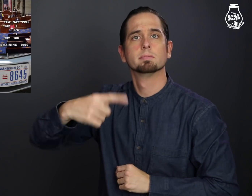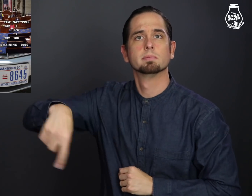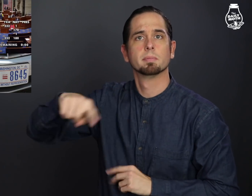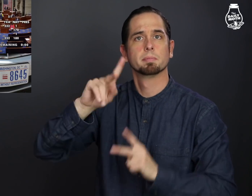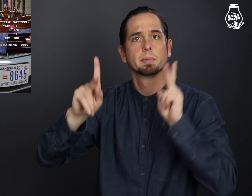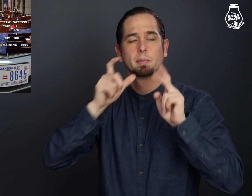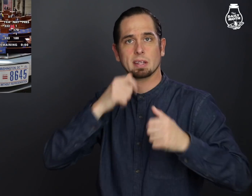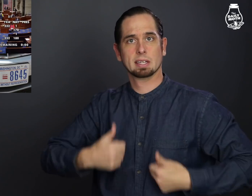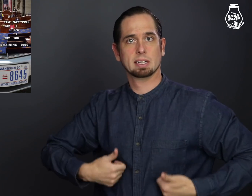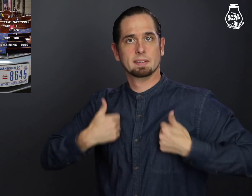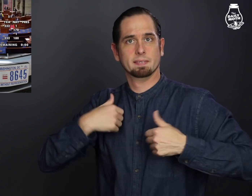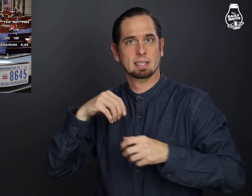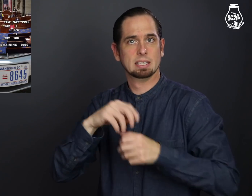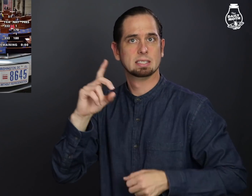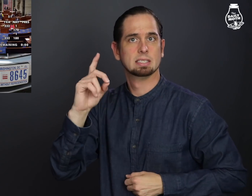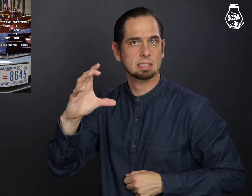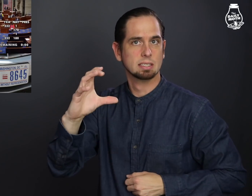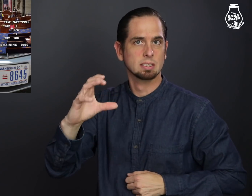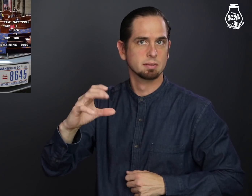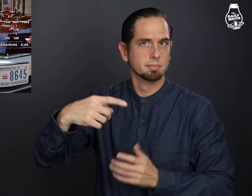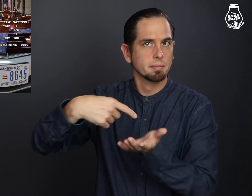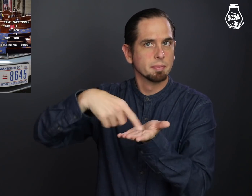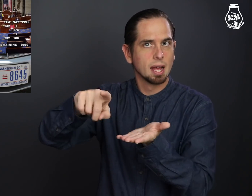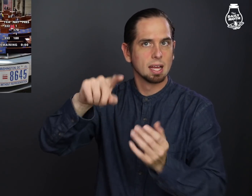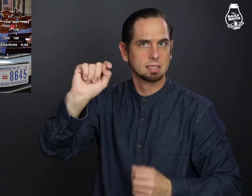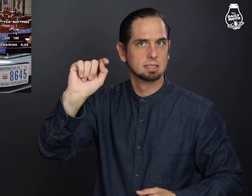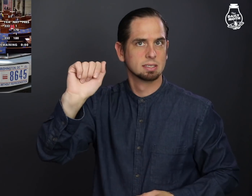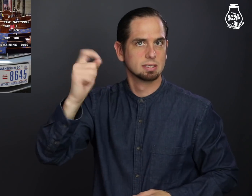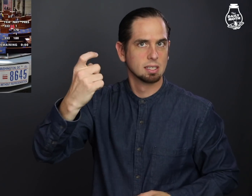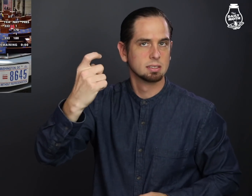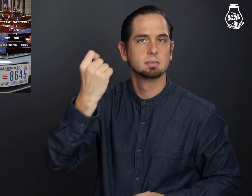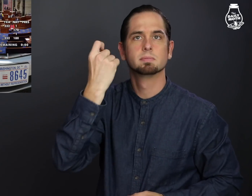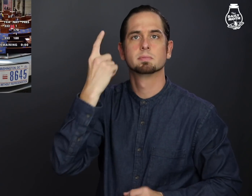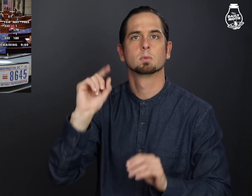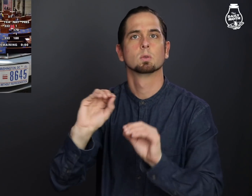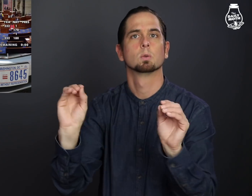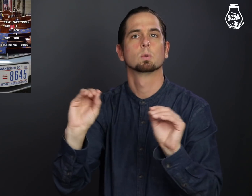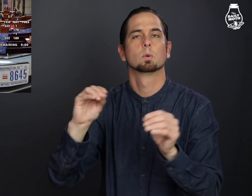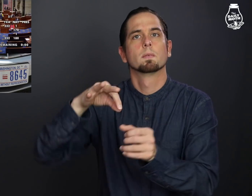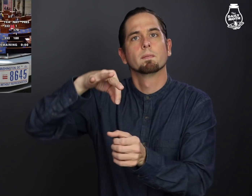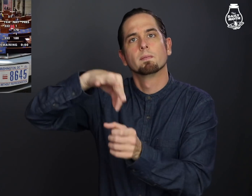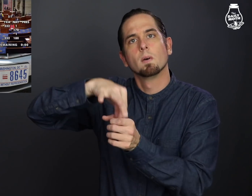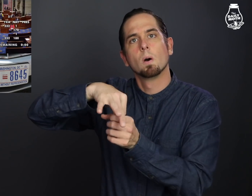because residents pay taxes but do not have